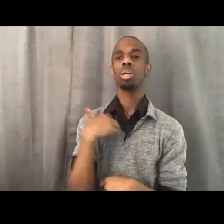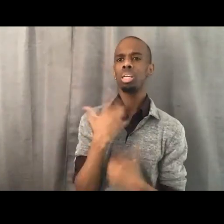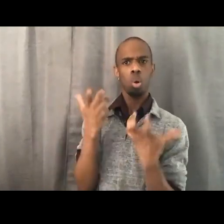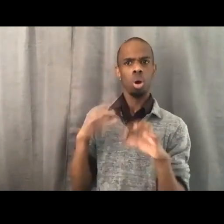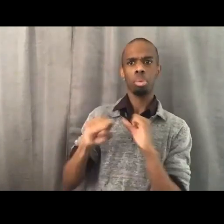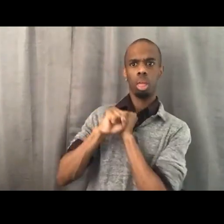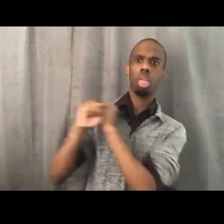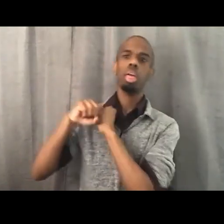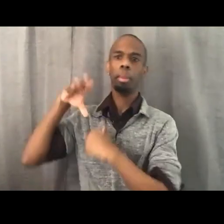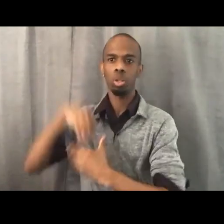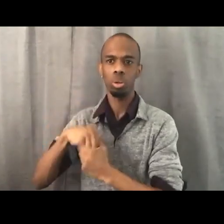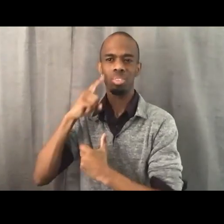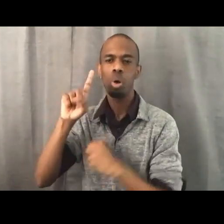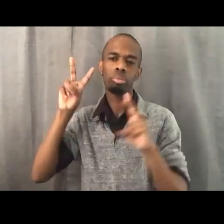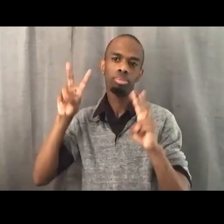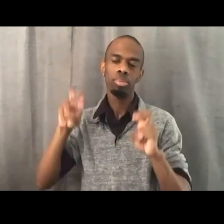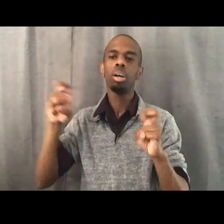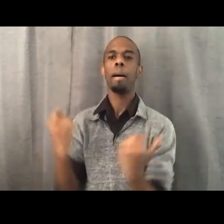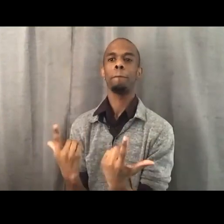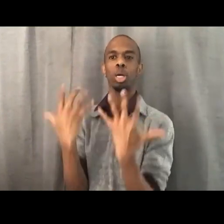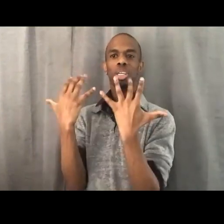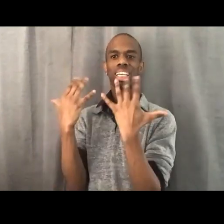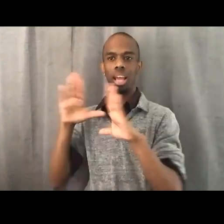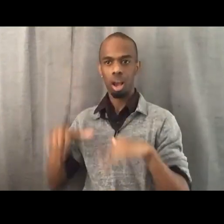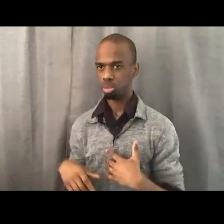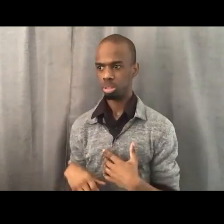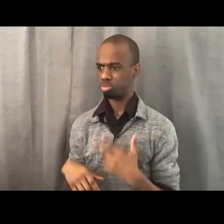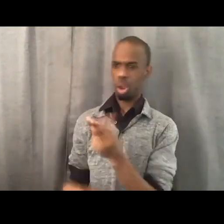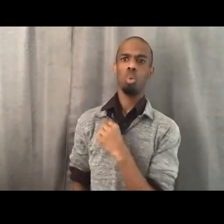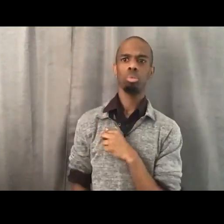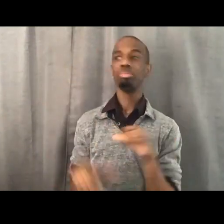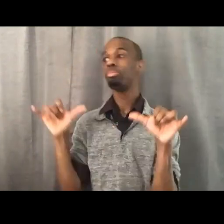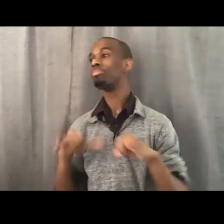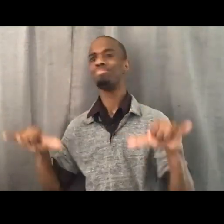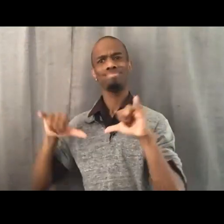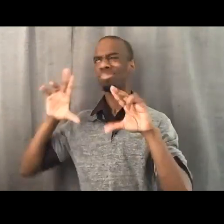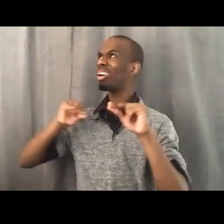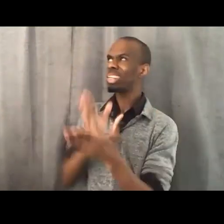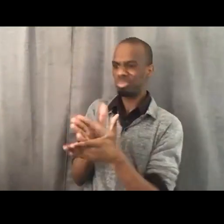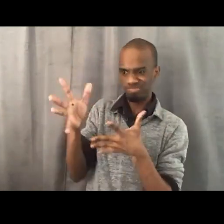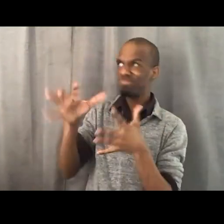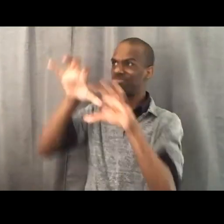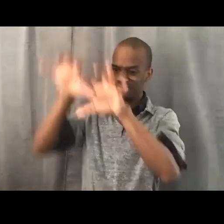We wanna build new visions, new institutions, new practices.